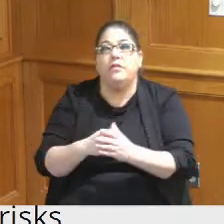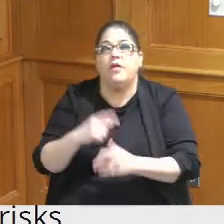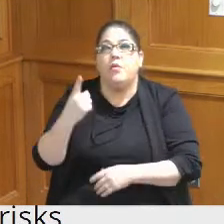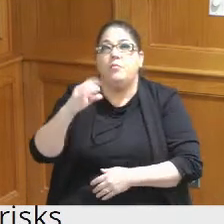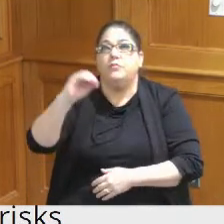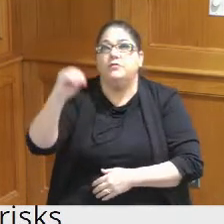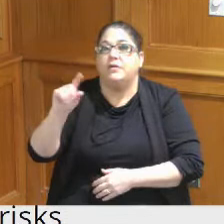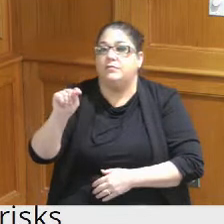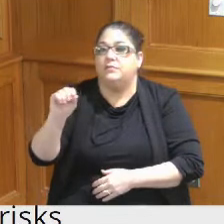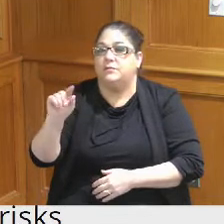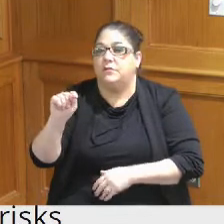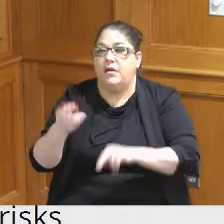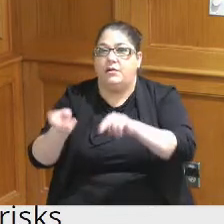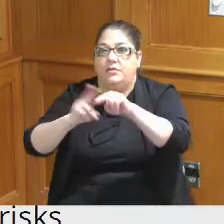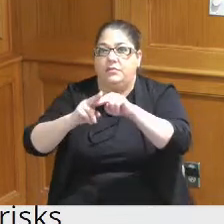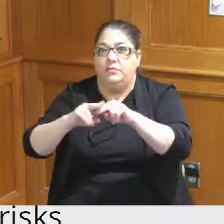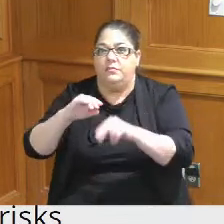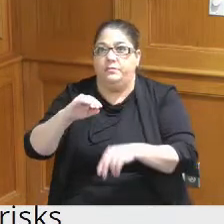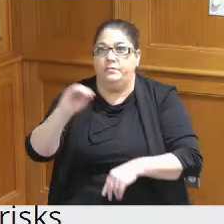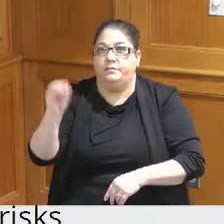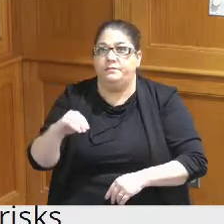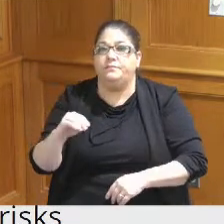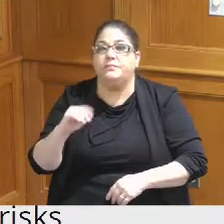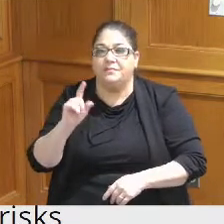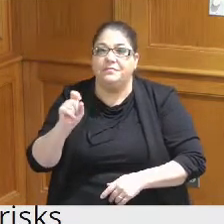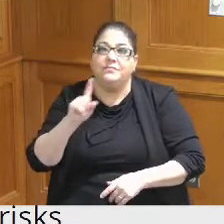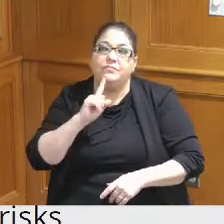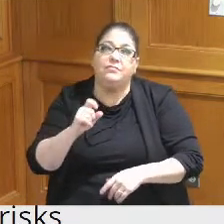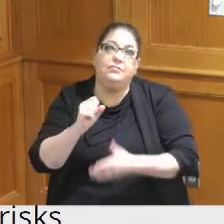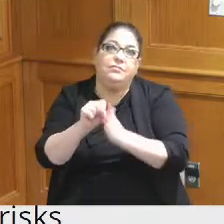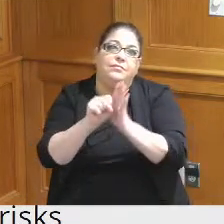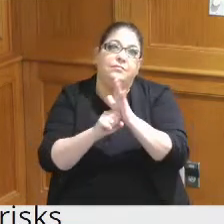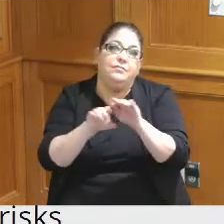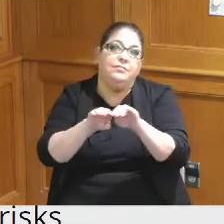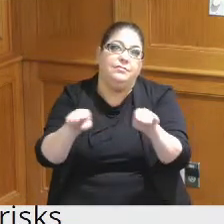increase which I talked about earlier would need to be authorized at the state level as well Leslie